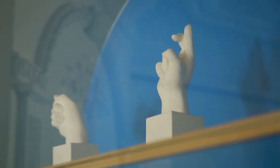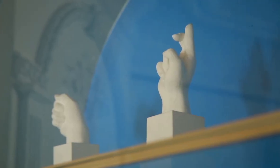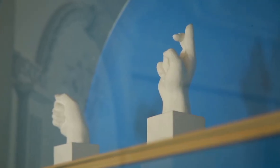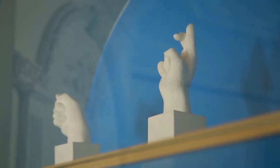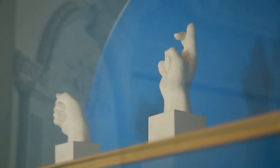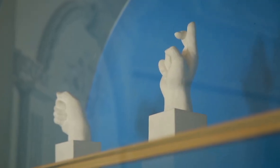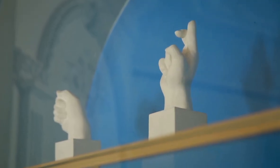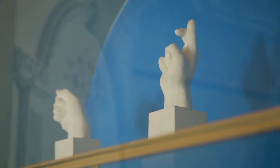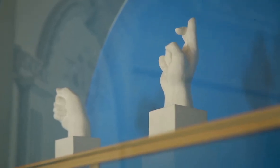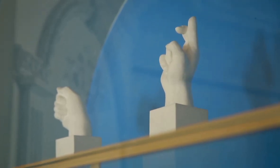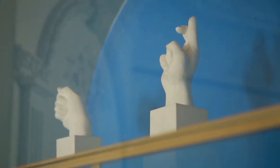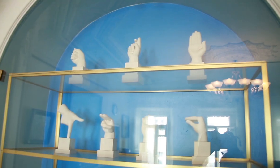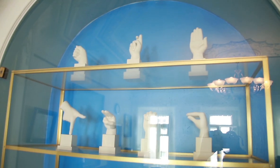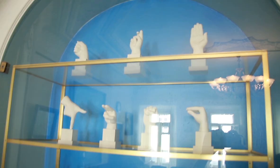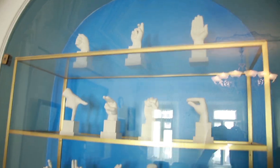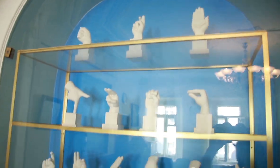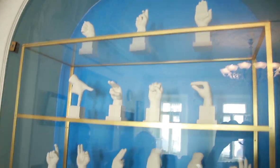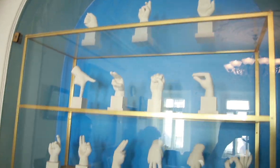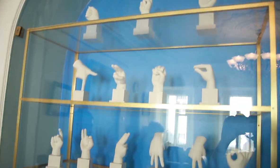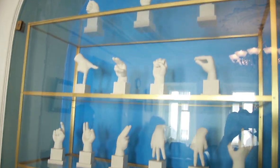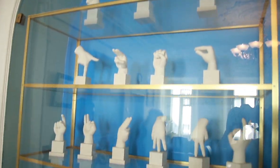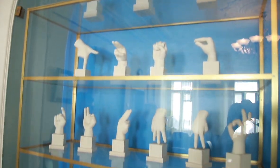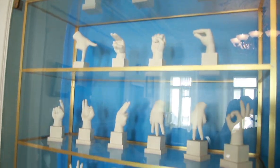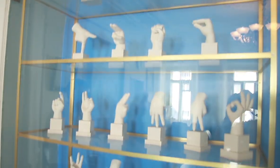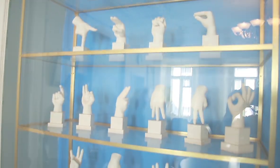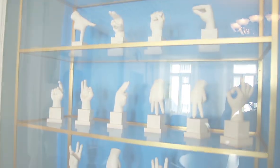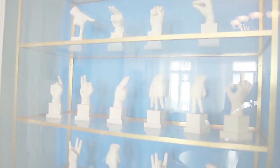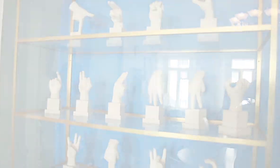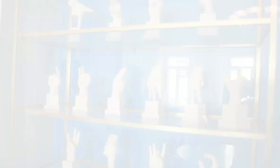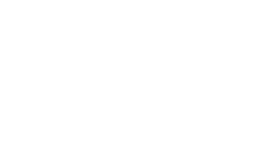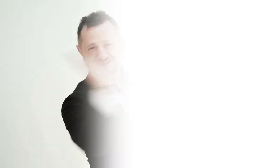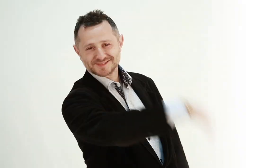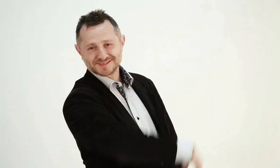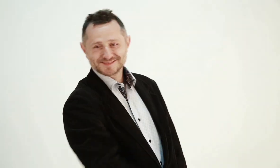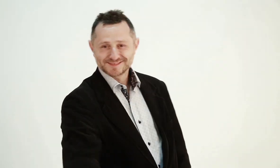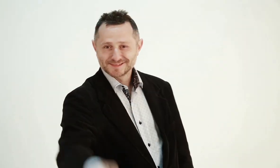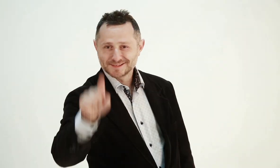gradually grew to bigger and bigger projects. Now,